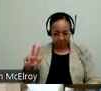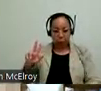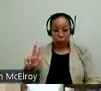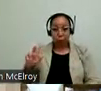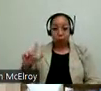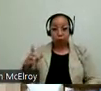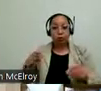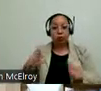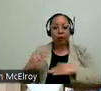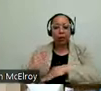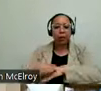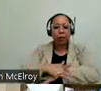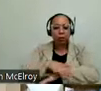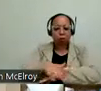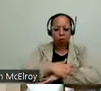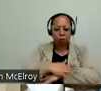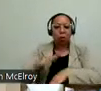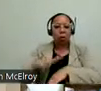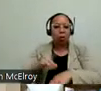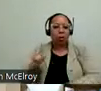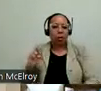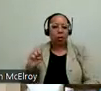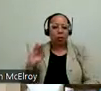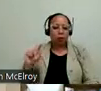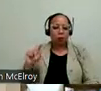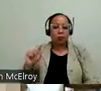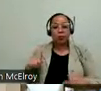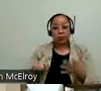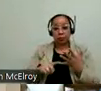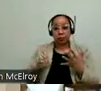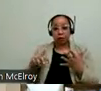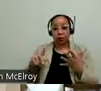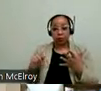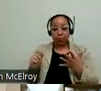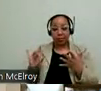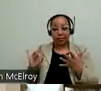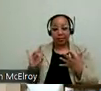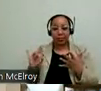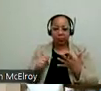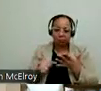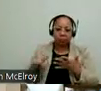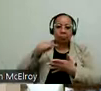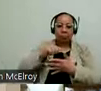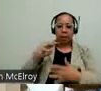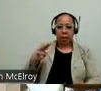September 29th and -- 31st, at the lake front. And October 18 back at Marquette Park. You can share that information with Barry to circulate